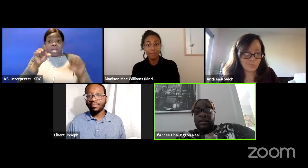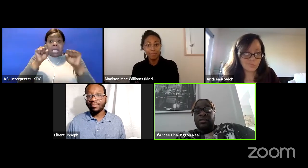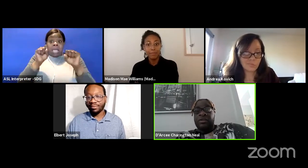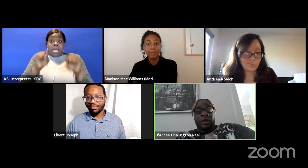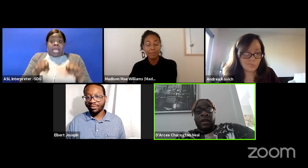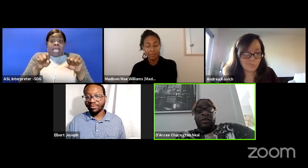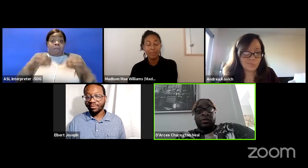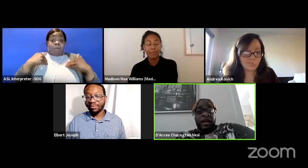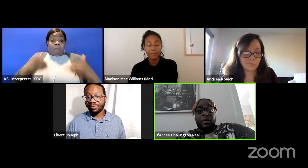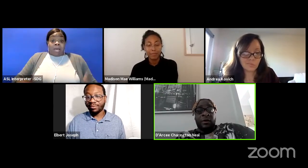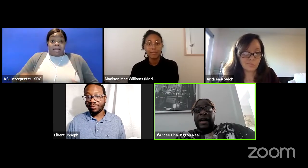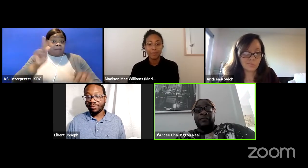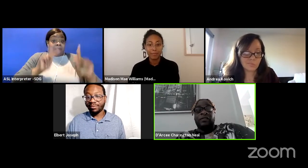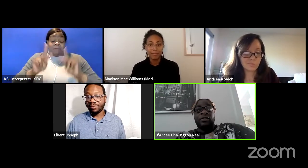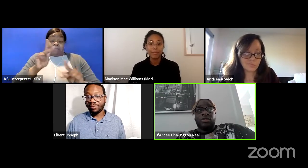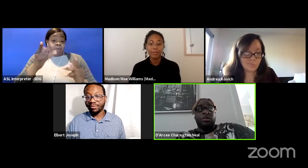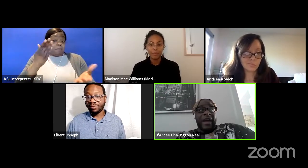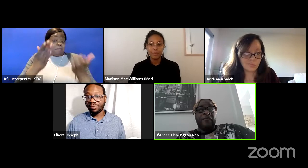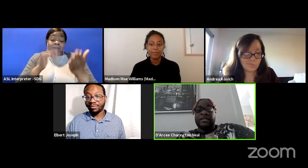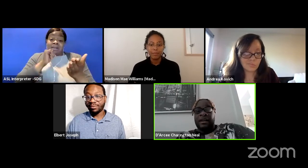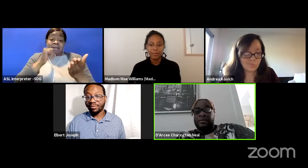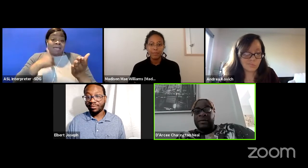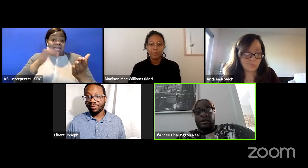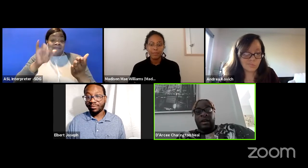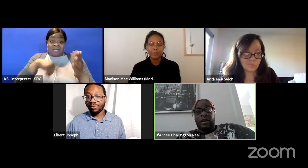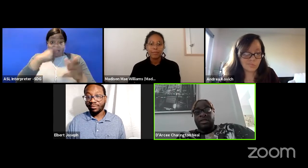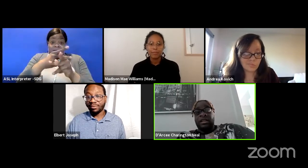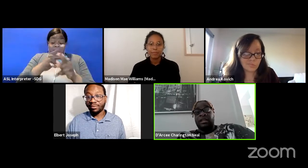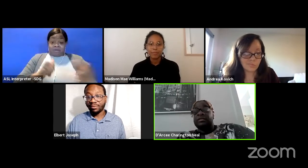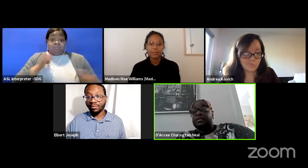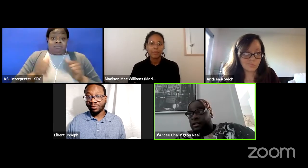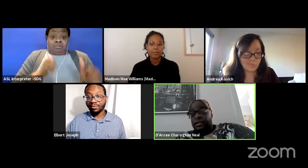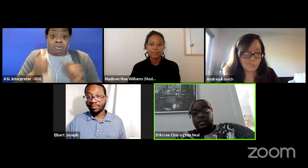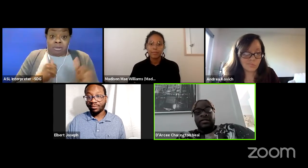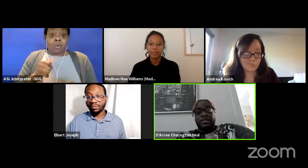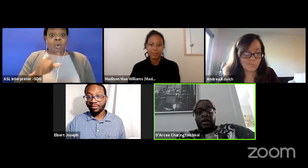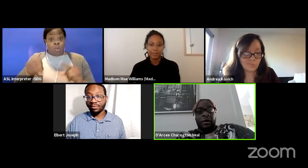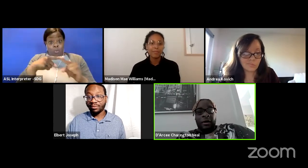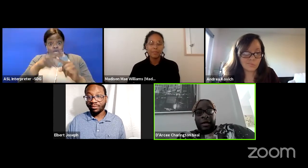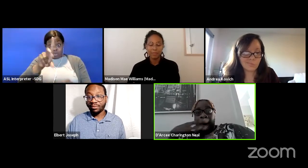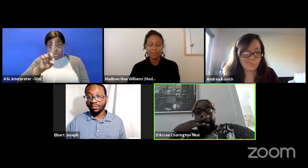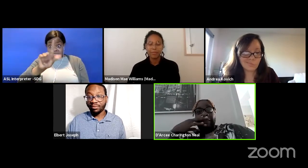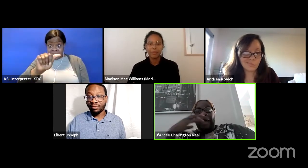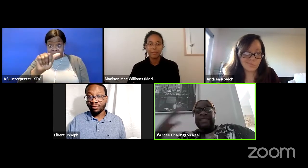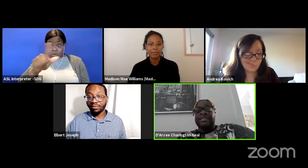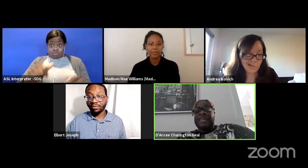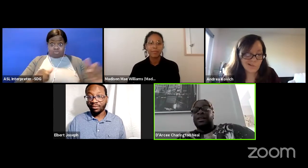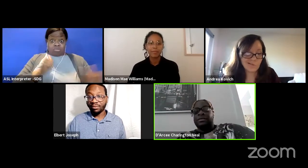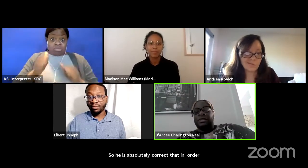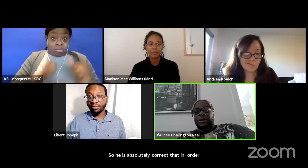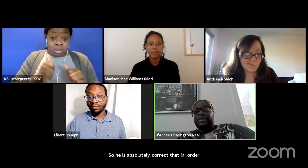Either you bring it or you don't. And if you do half the time, people are like, oh sheet. So, you know, I think that's how you do it.